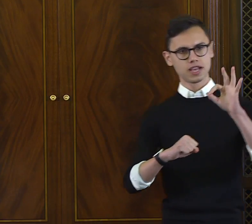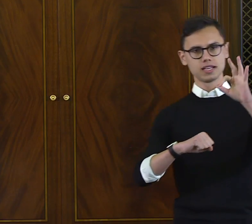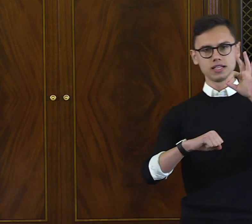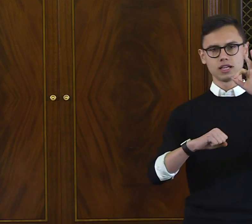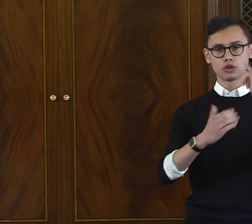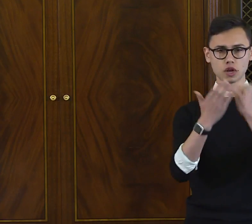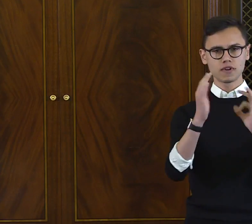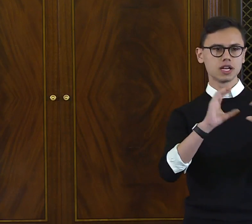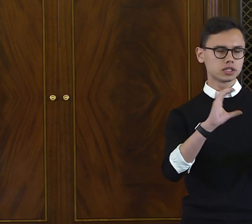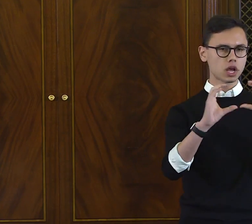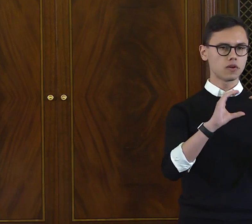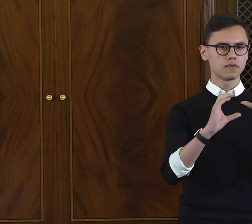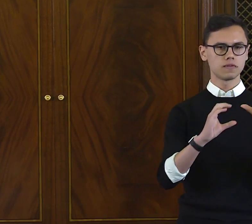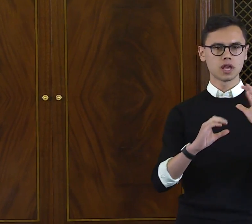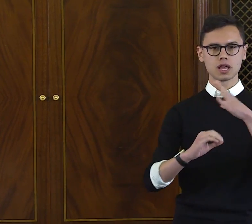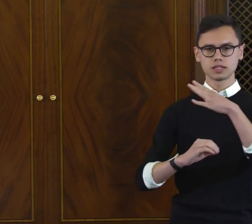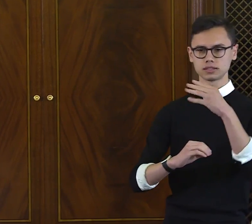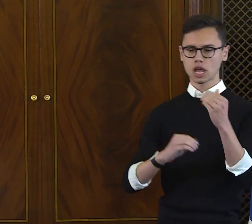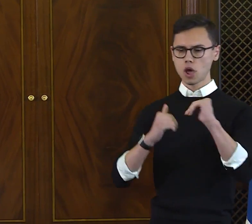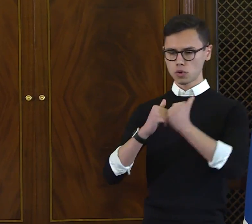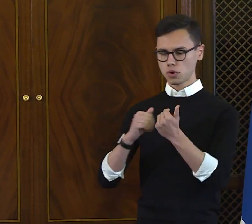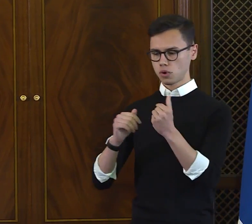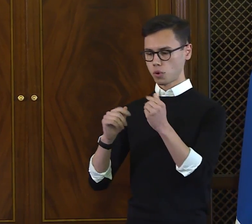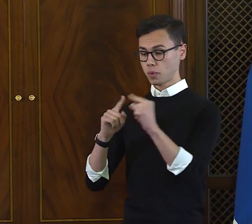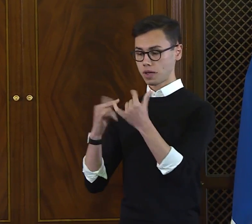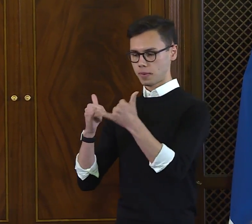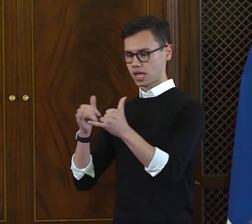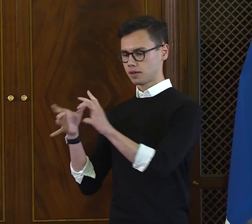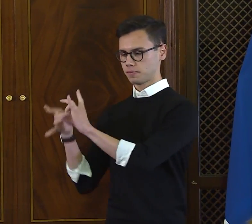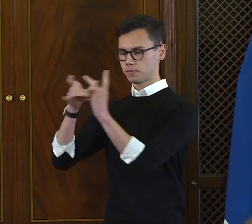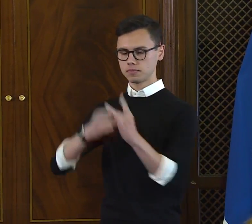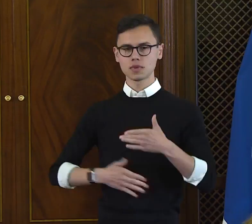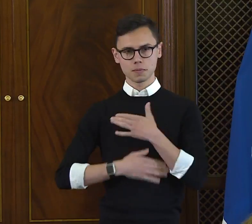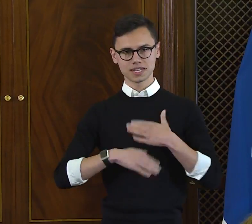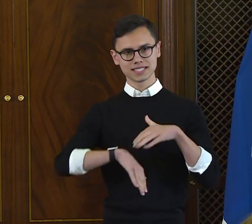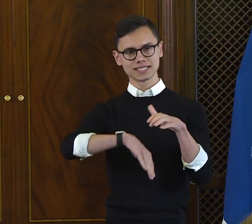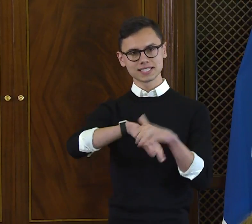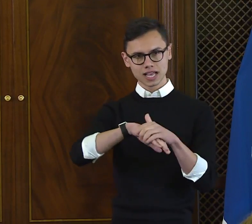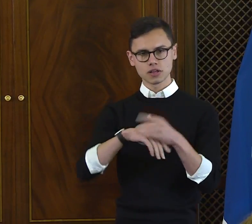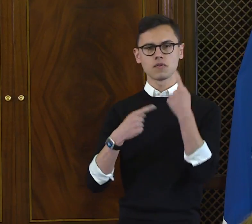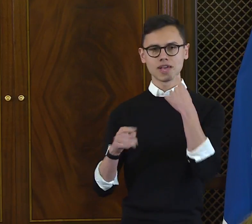Throughout this journey I never stopped reading. I learned to read about the world.